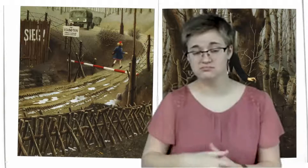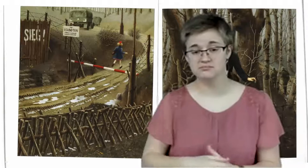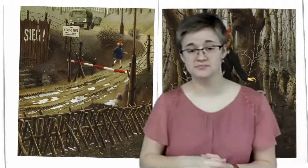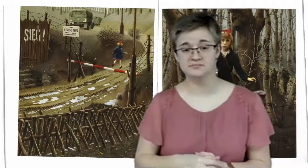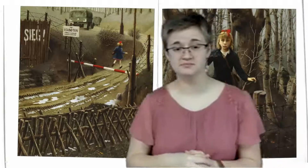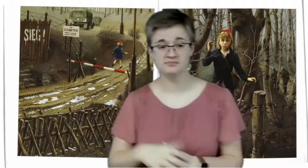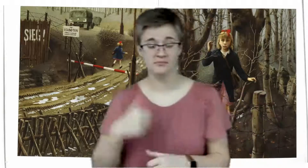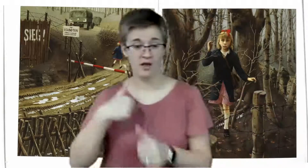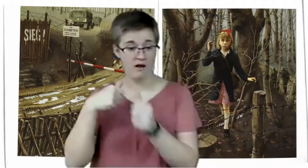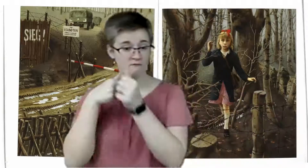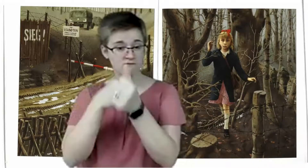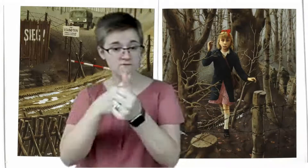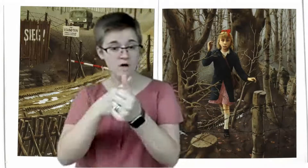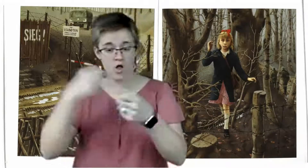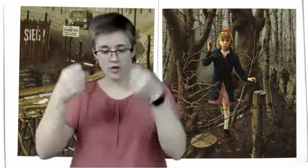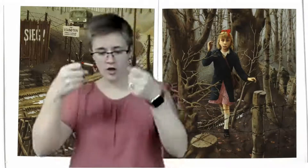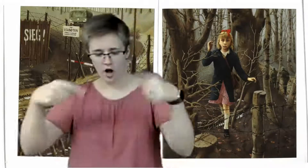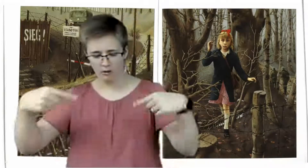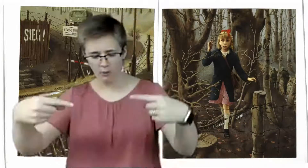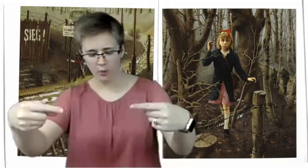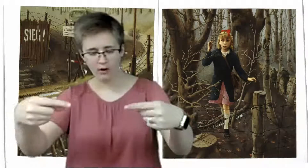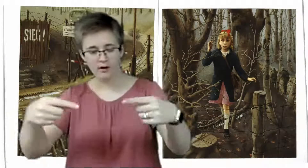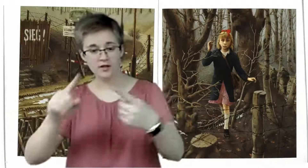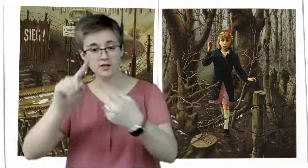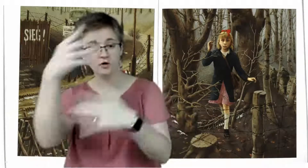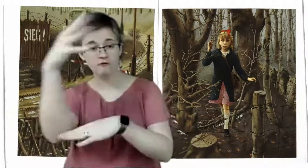I followed the tracks into the forest and found a clearing.